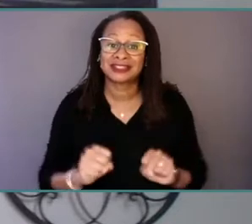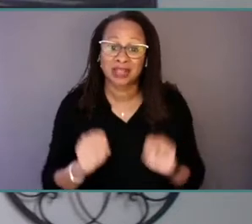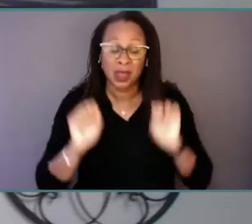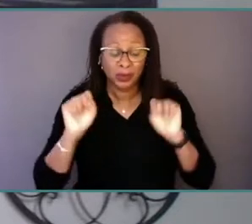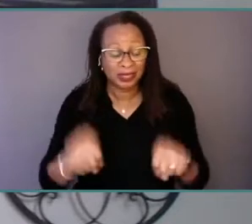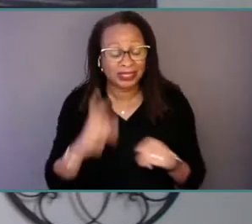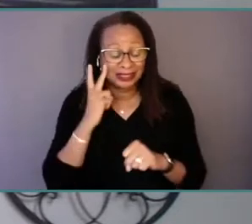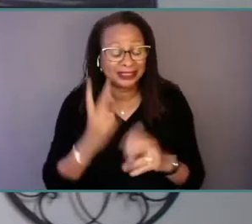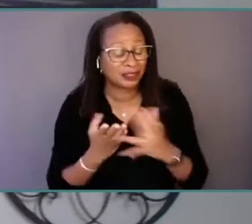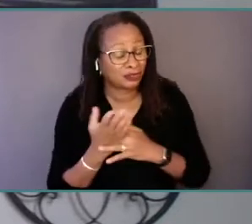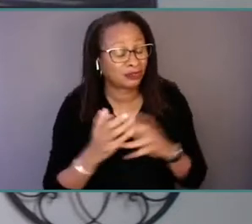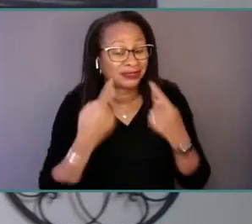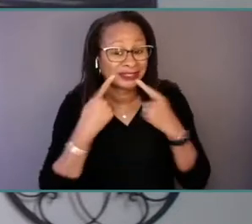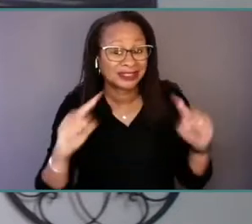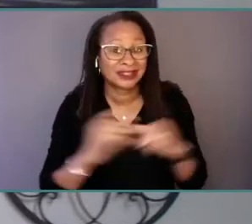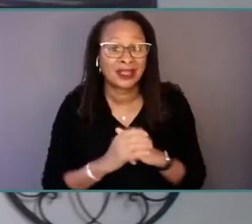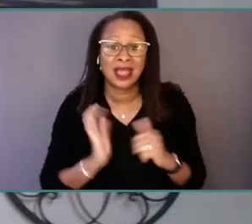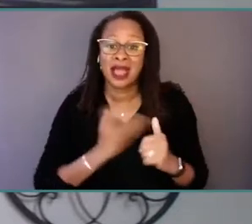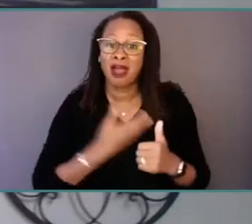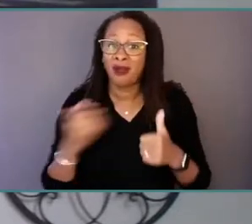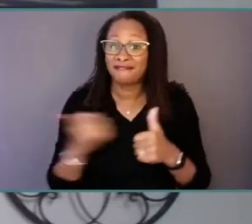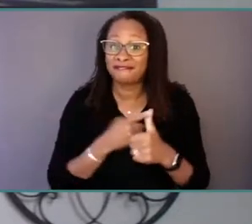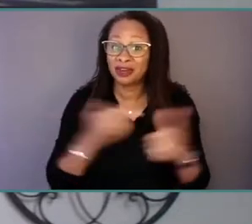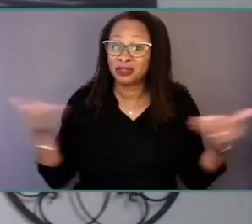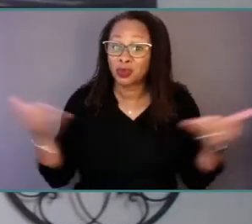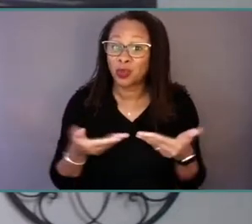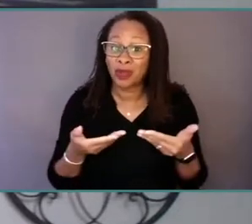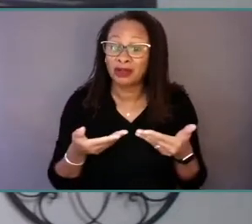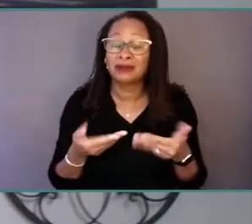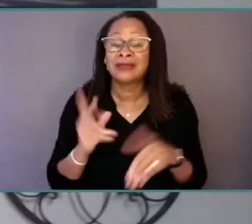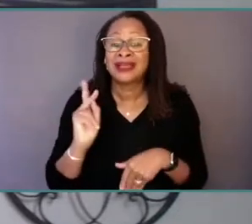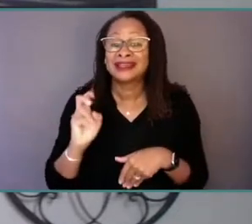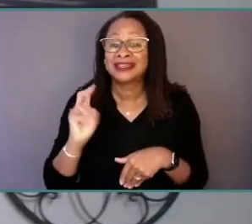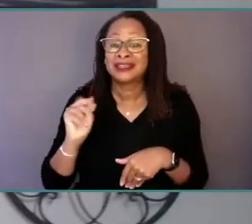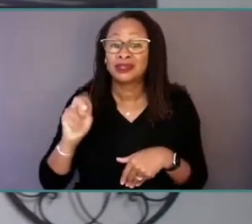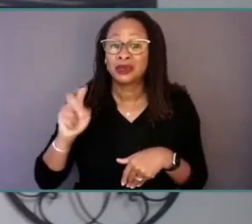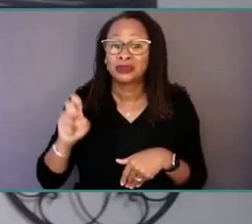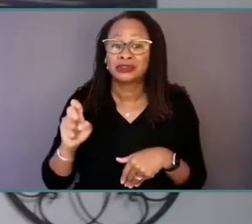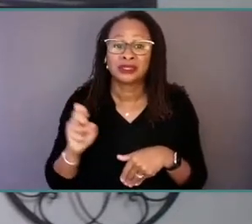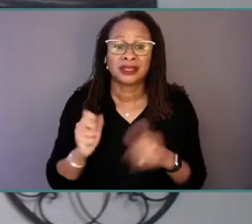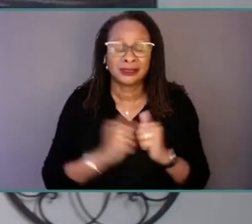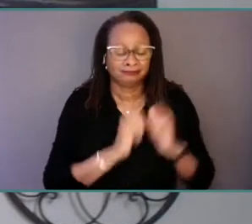Our first welcome keynote joining us today is our founder, Dr. David Satcher. He will be followed up